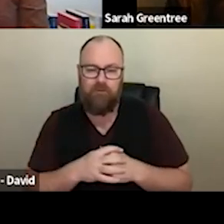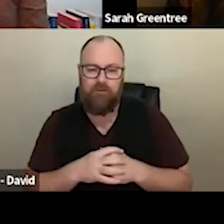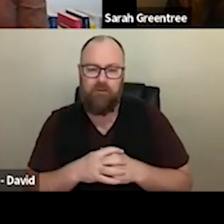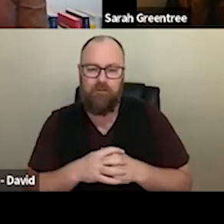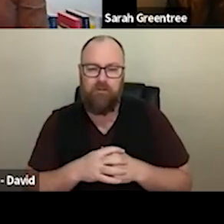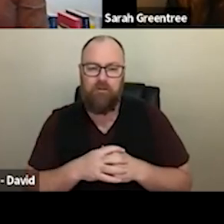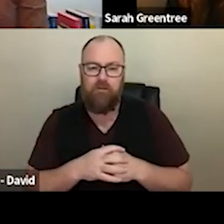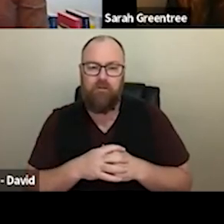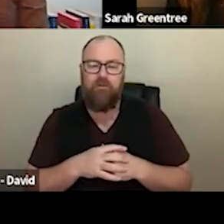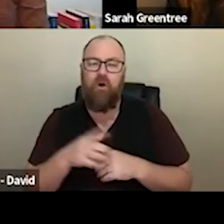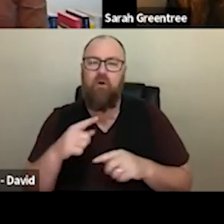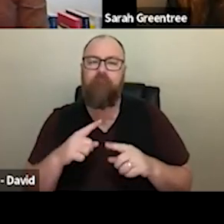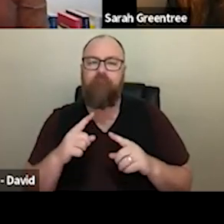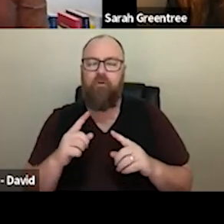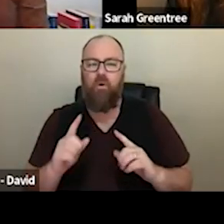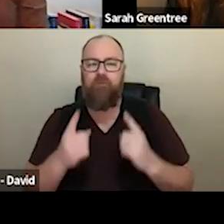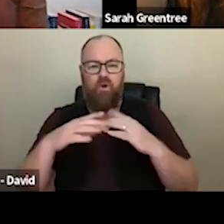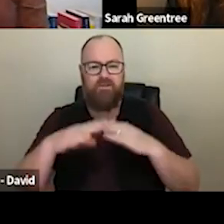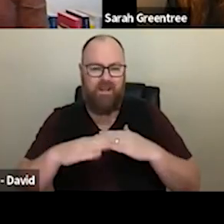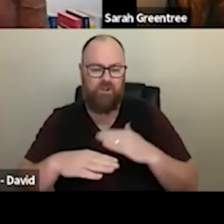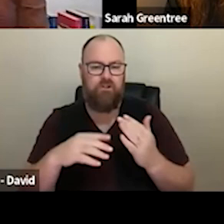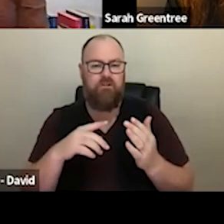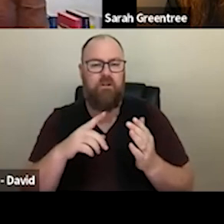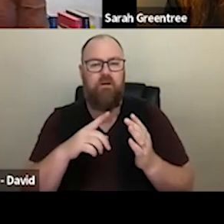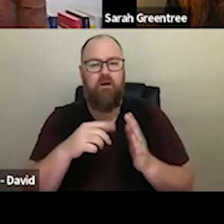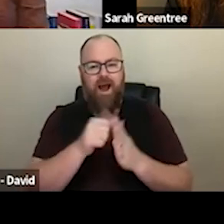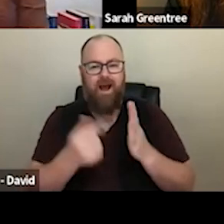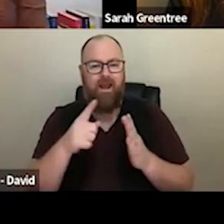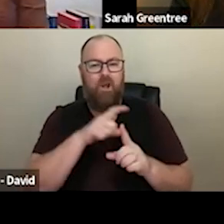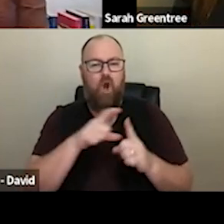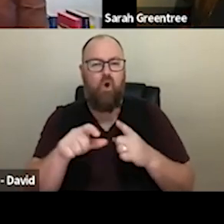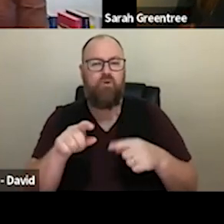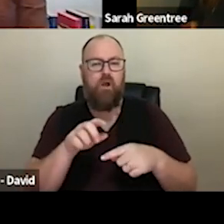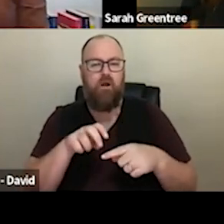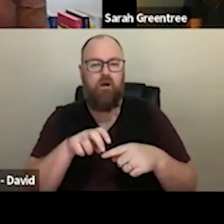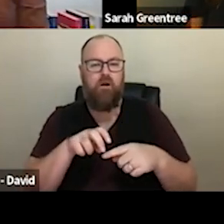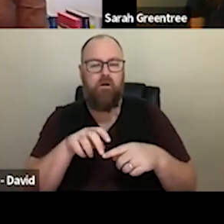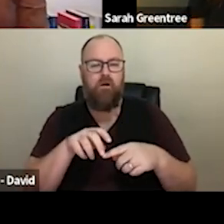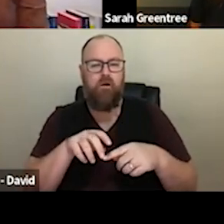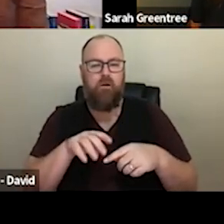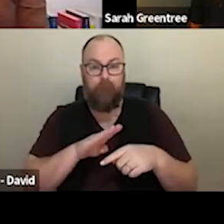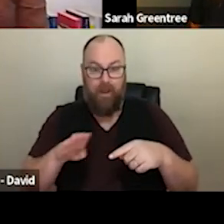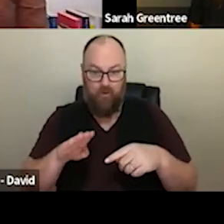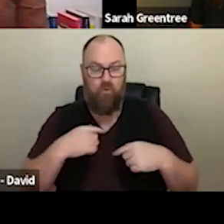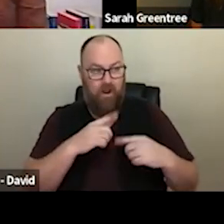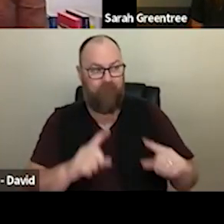out, some cultural panel we have. Just in terms of the First Nations arts and cultural panel, we will have First Nations industry advisers who sit on this panel. This